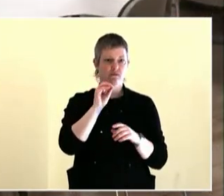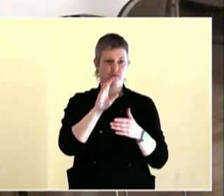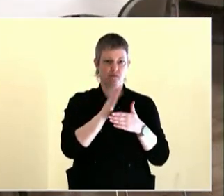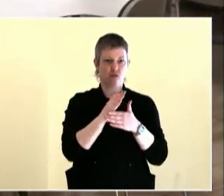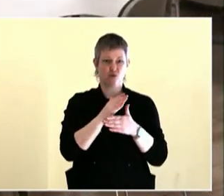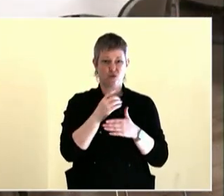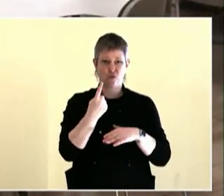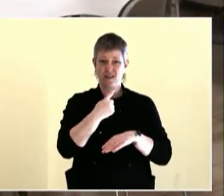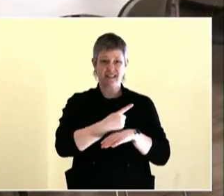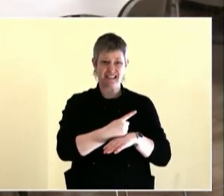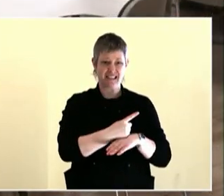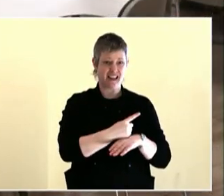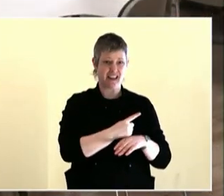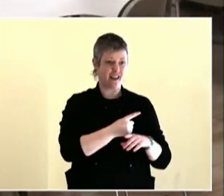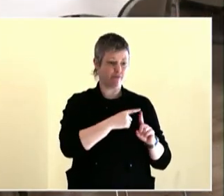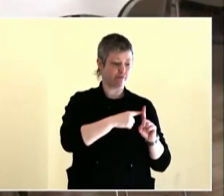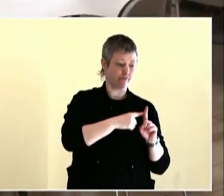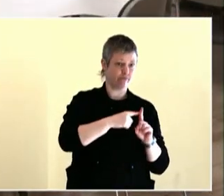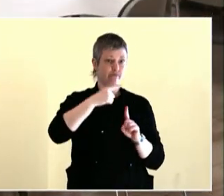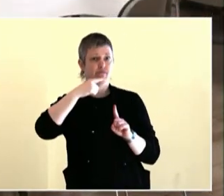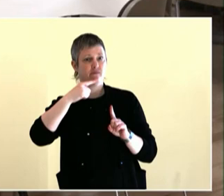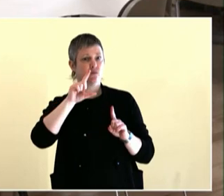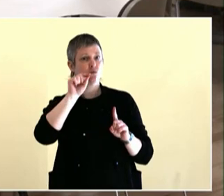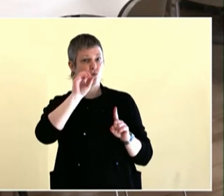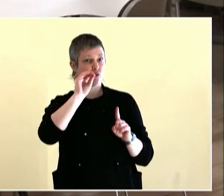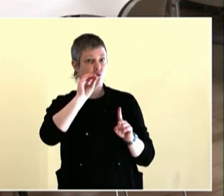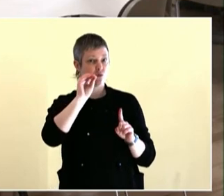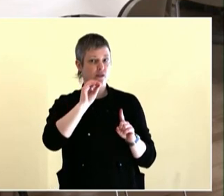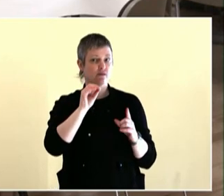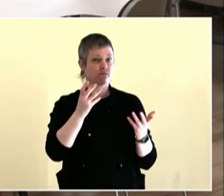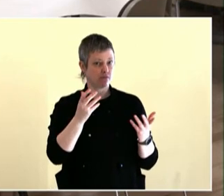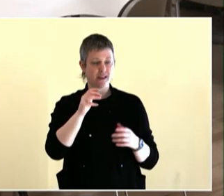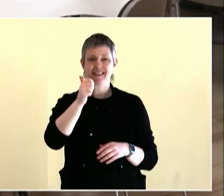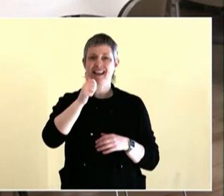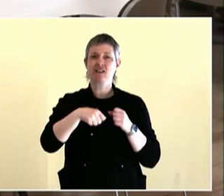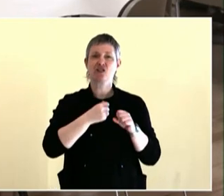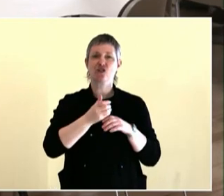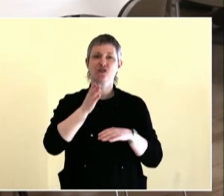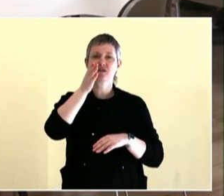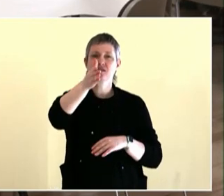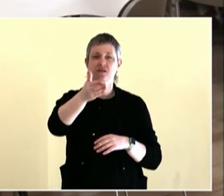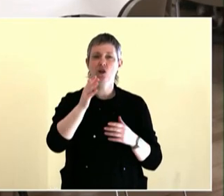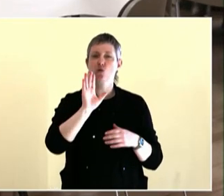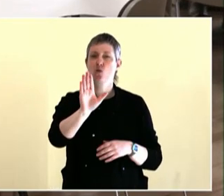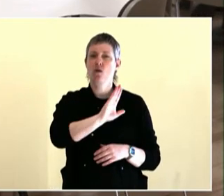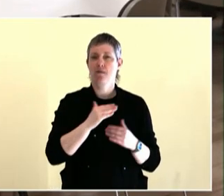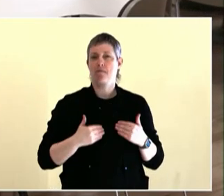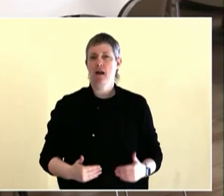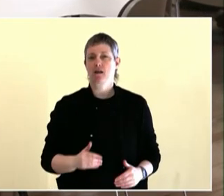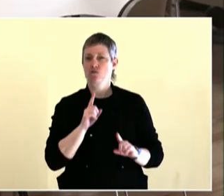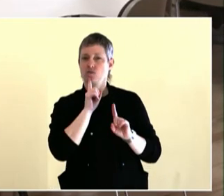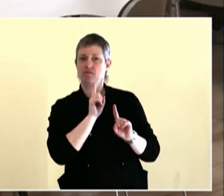led by Jane McGonigal.